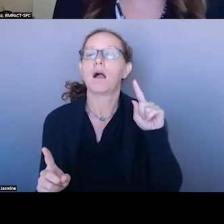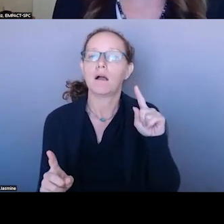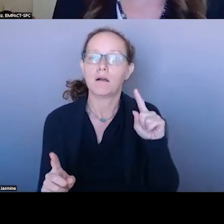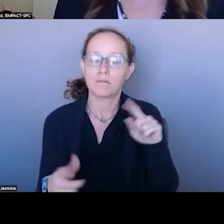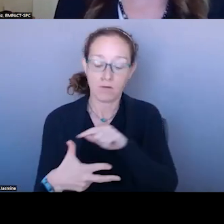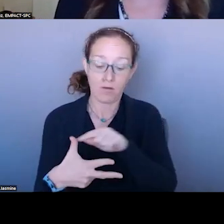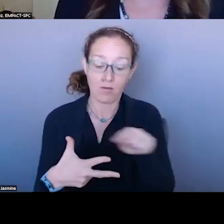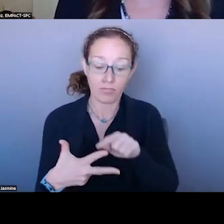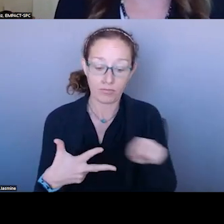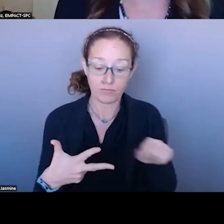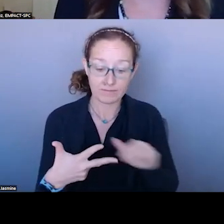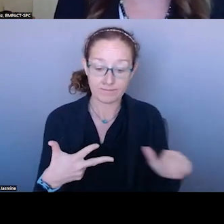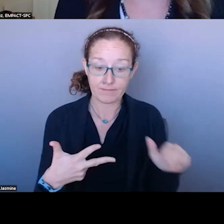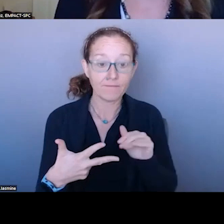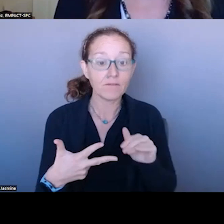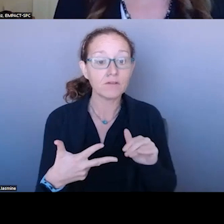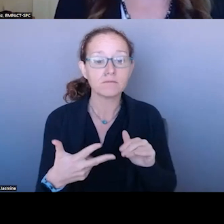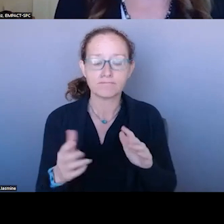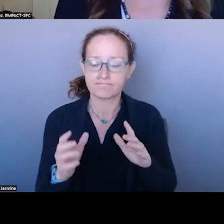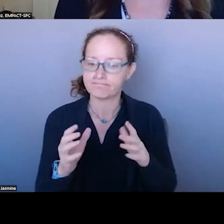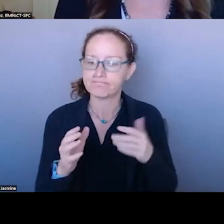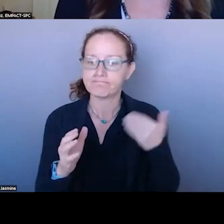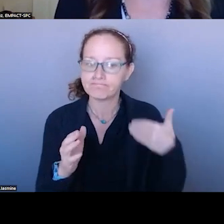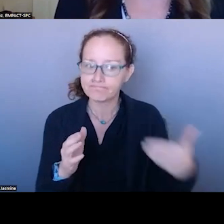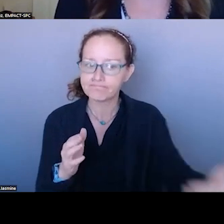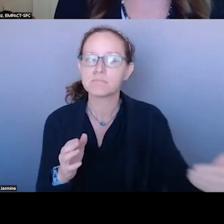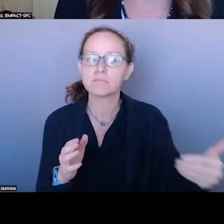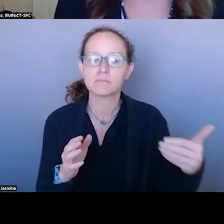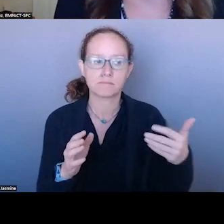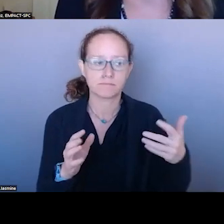WE HAVE CONSISTENT MEETINGS AND WE COORDINATE AND